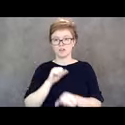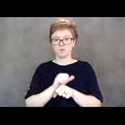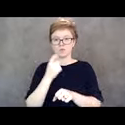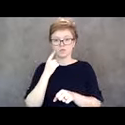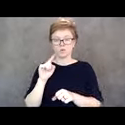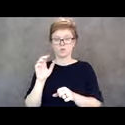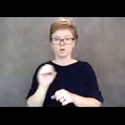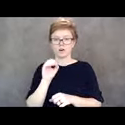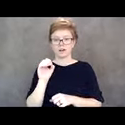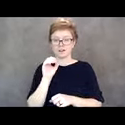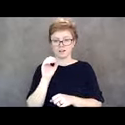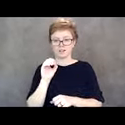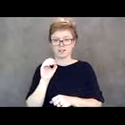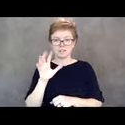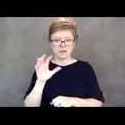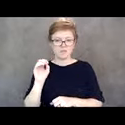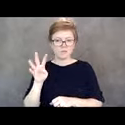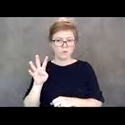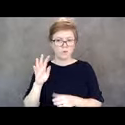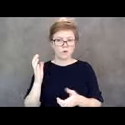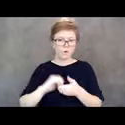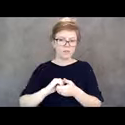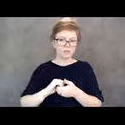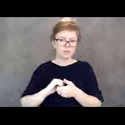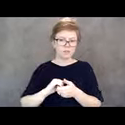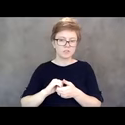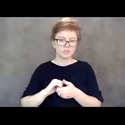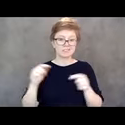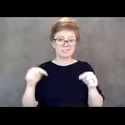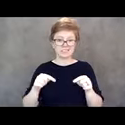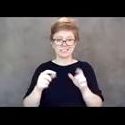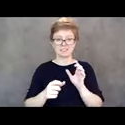n this page it was really important for us to show all of the